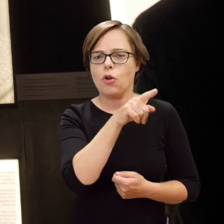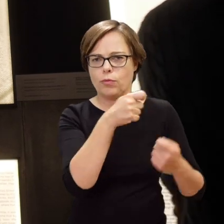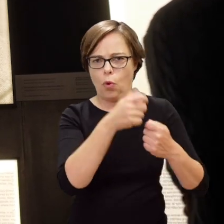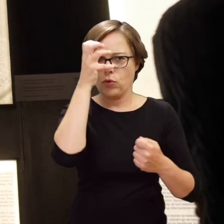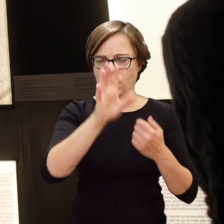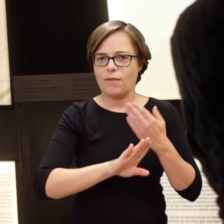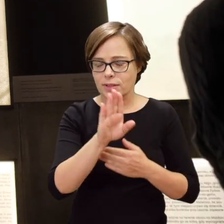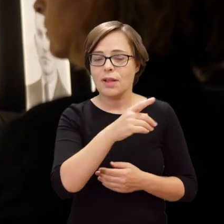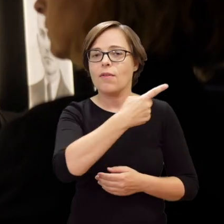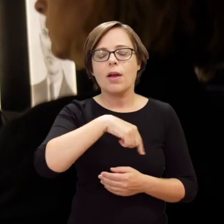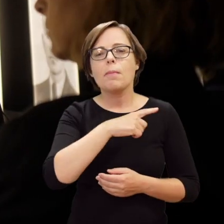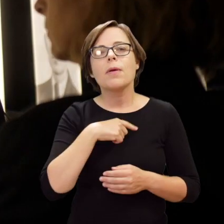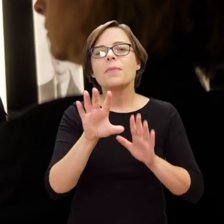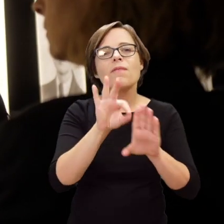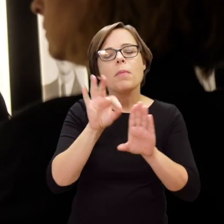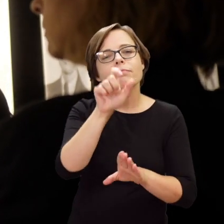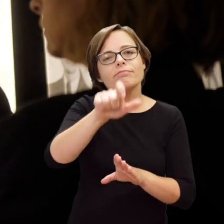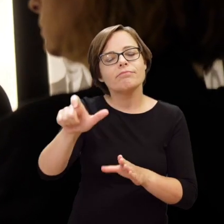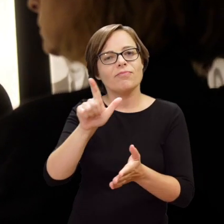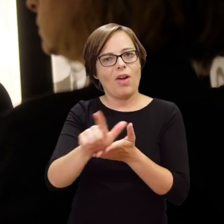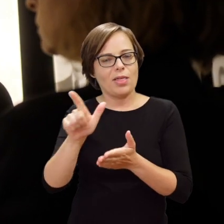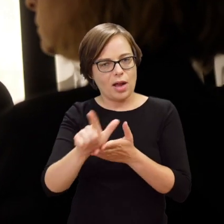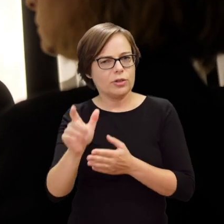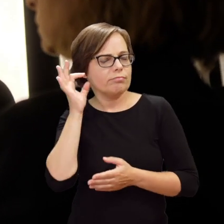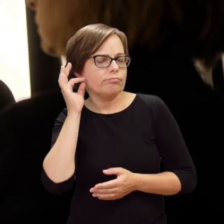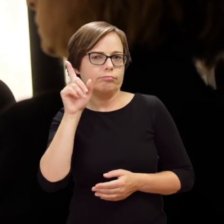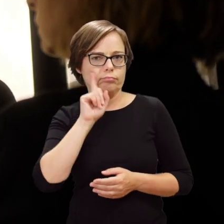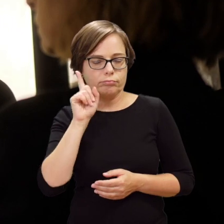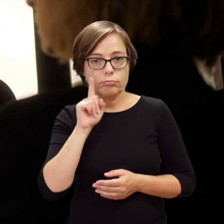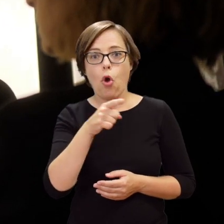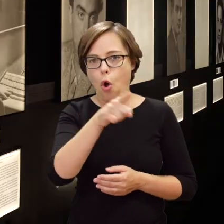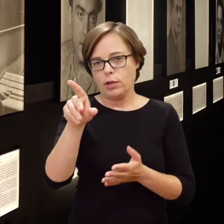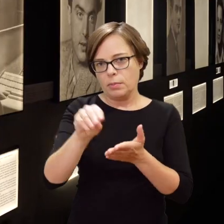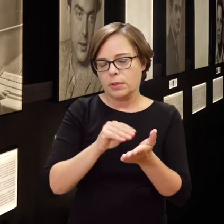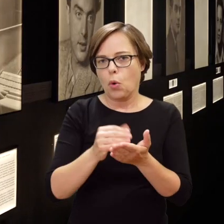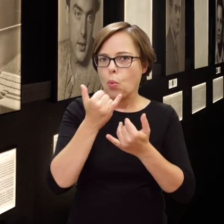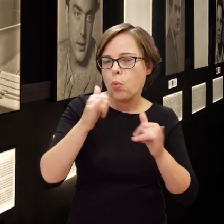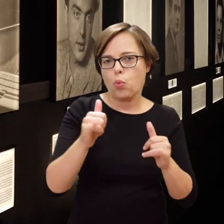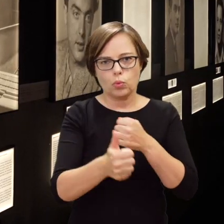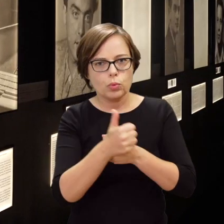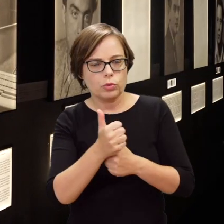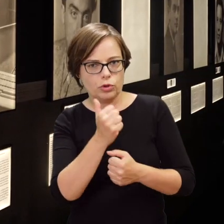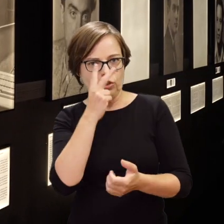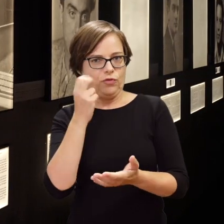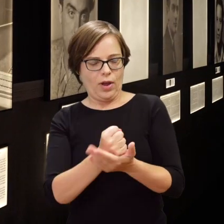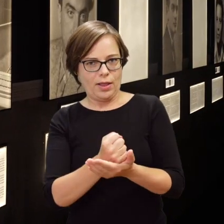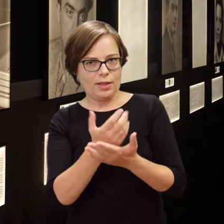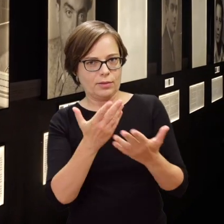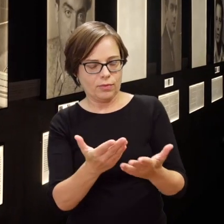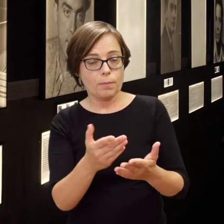we selected 12 individuals, 12 protagonists, authors of the testimonies.